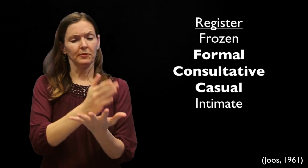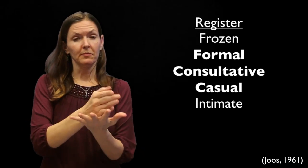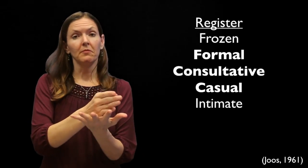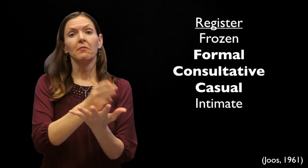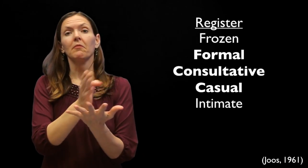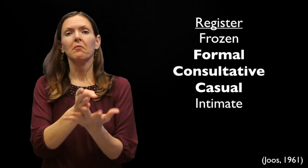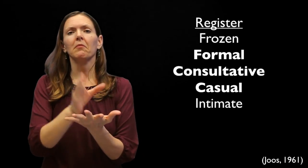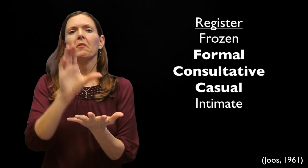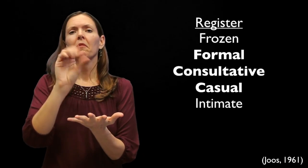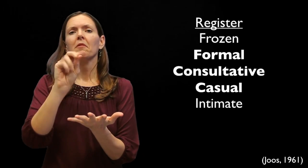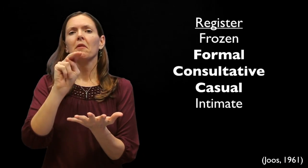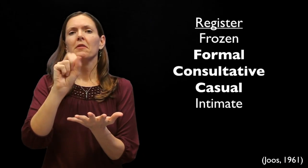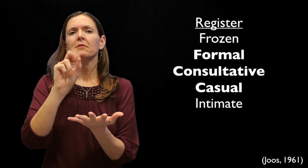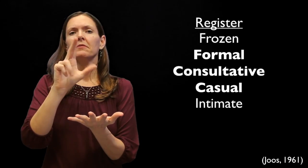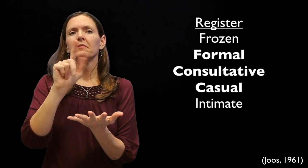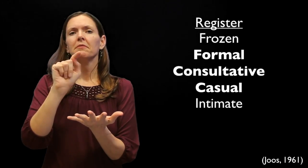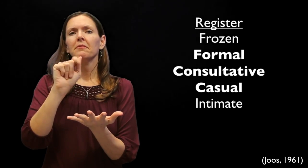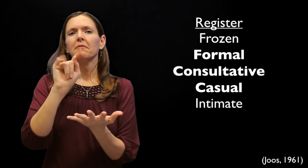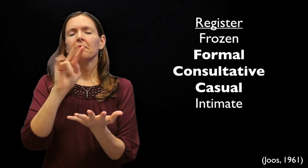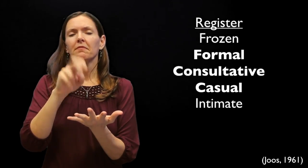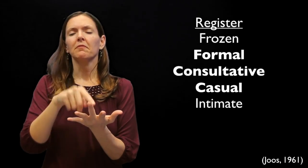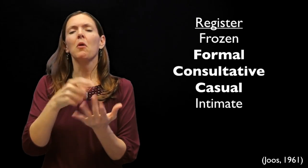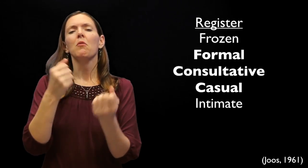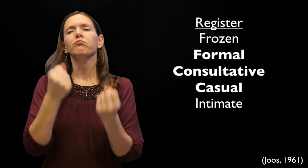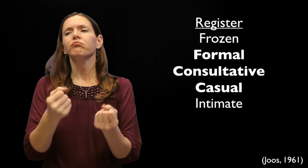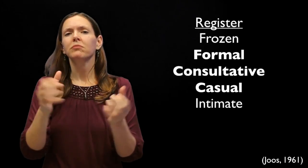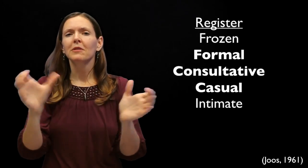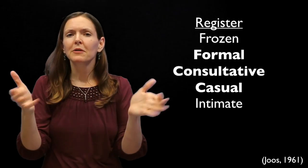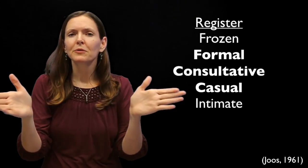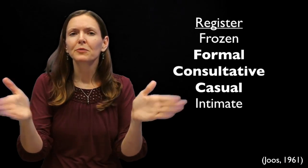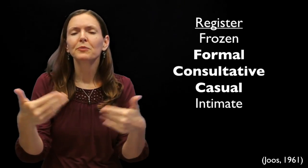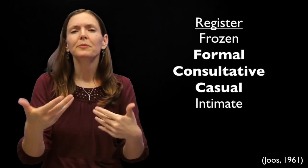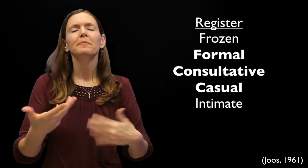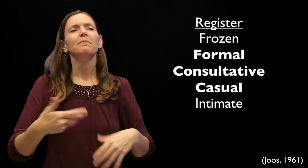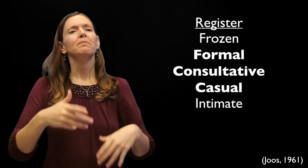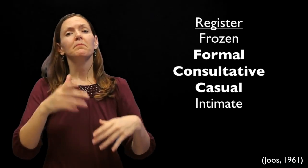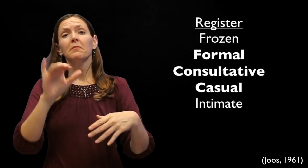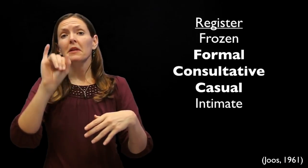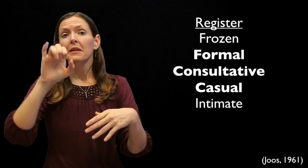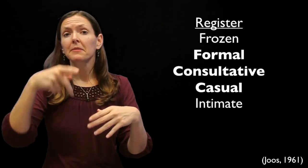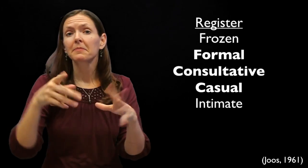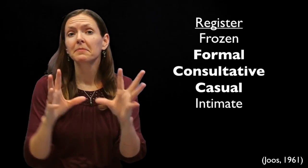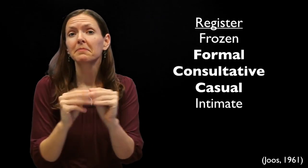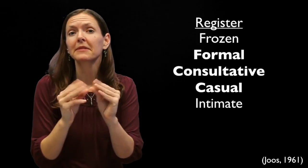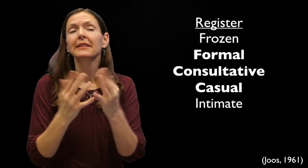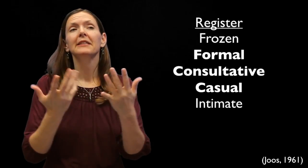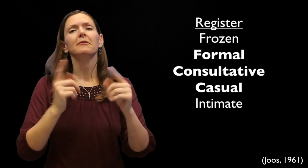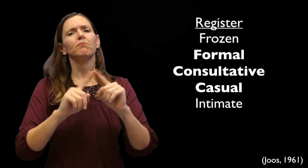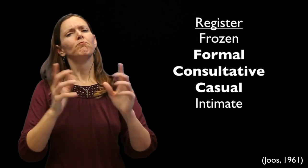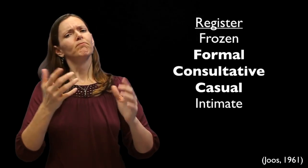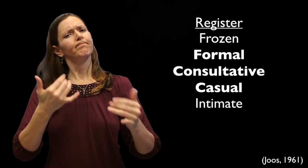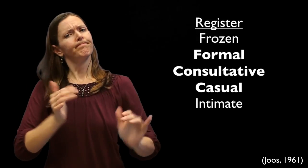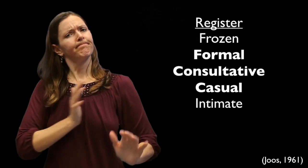The third, and middle is called "consultative" register. This is often seen in classrooms and IEP meetings -